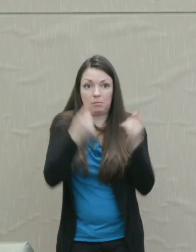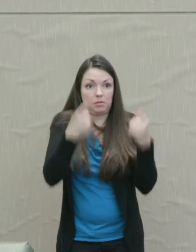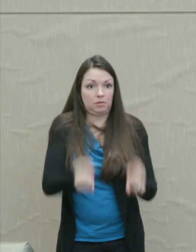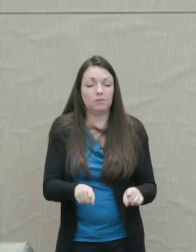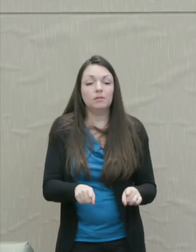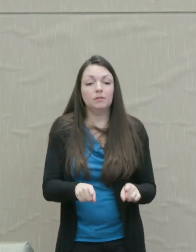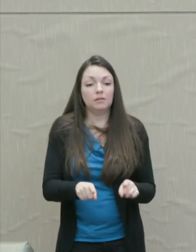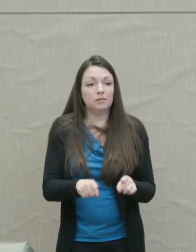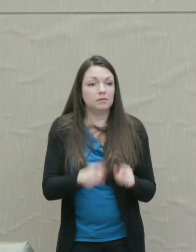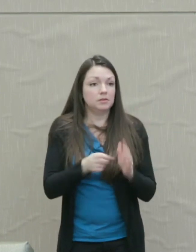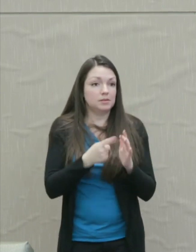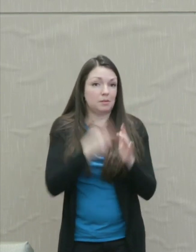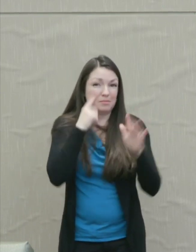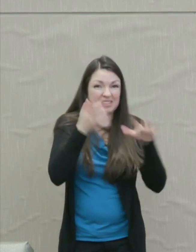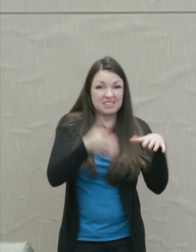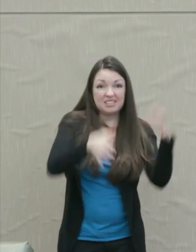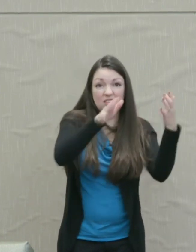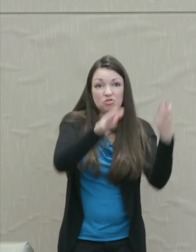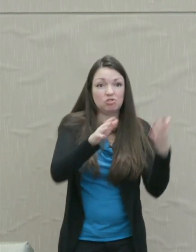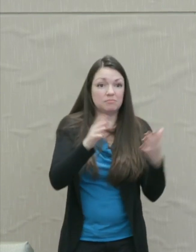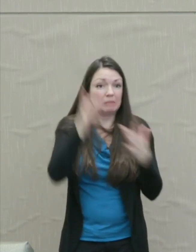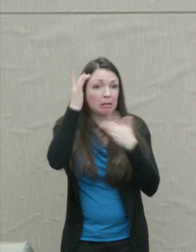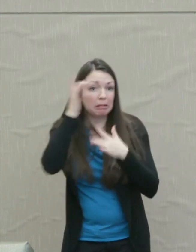Sometimes illness and hardship are just illness and hardship.